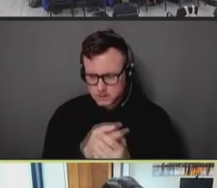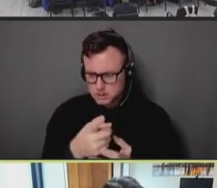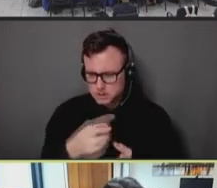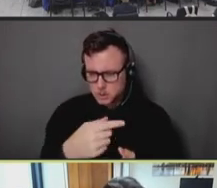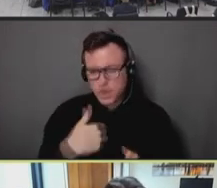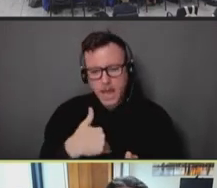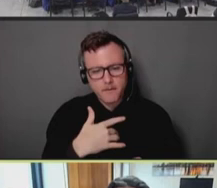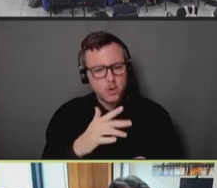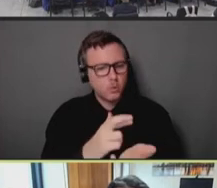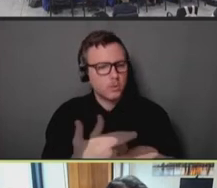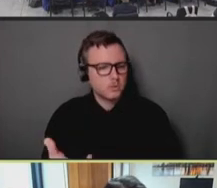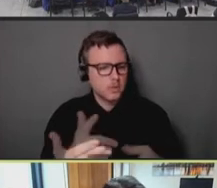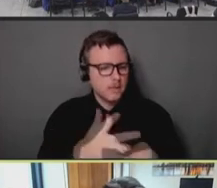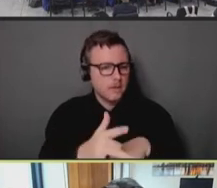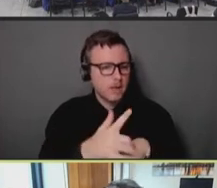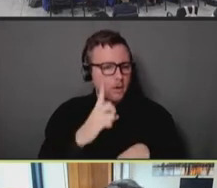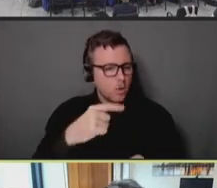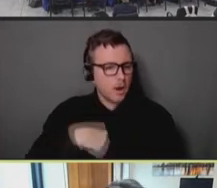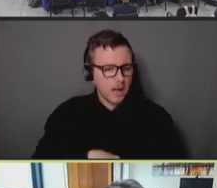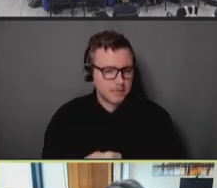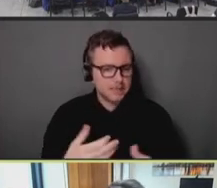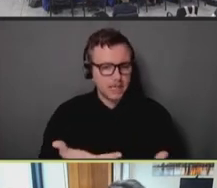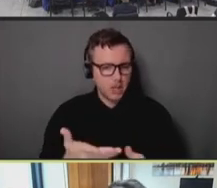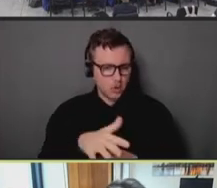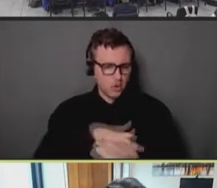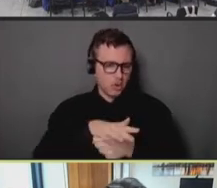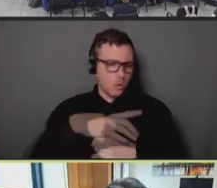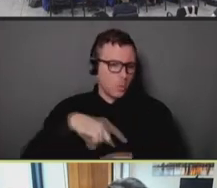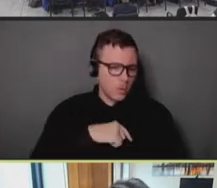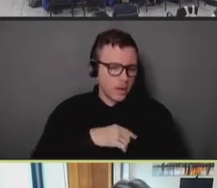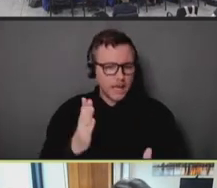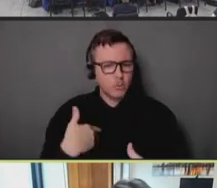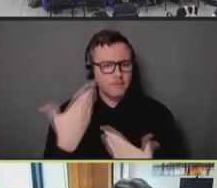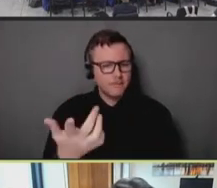jurisdictions so we can deliver for the American people, and for New Yorkers. So thank you.